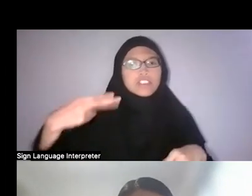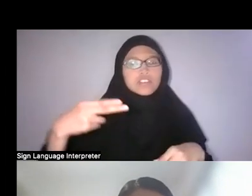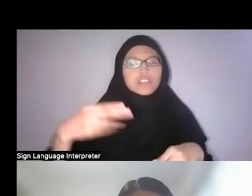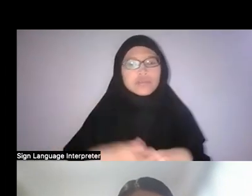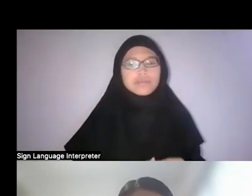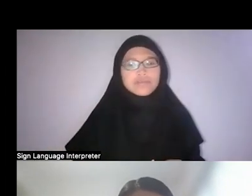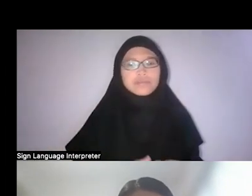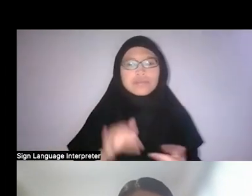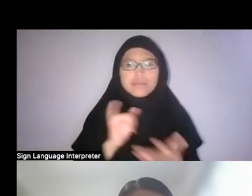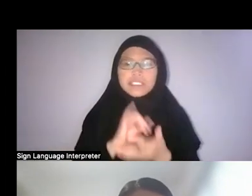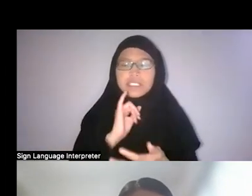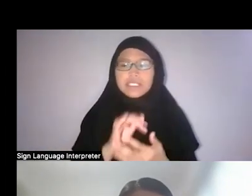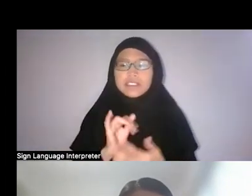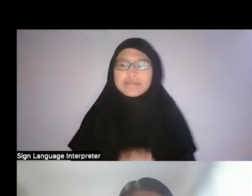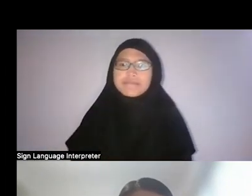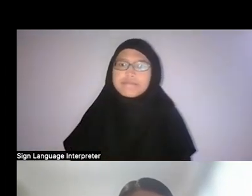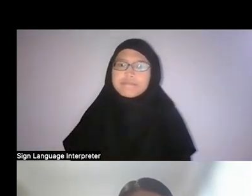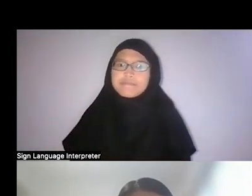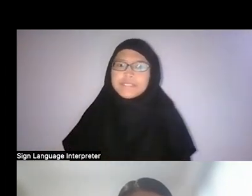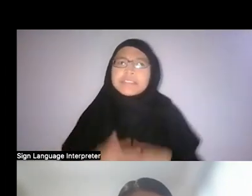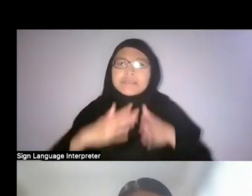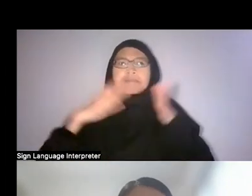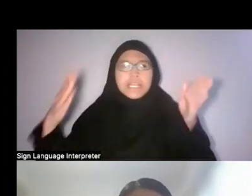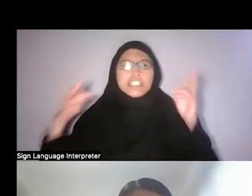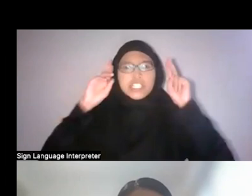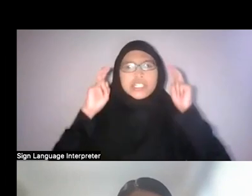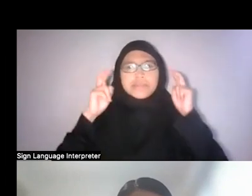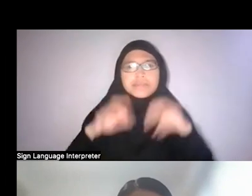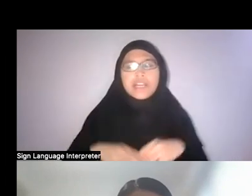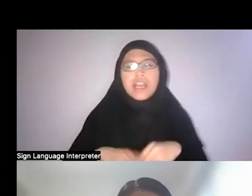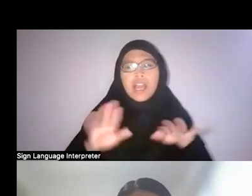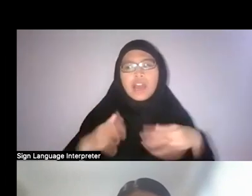This is a... major, major theme in how we talk about our past.